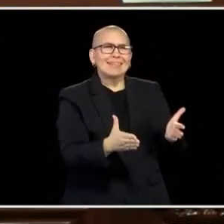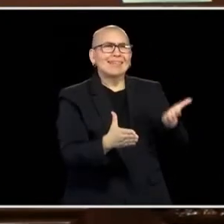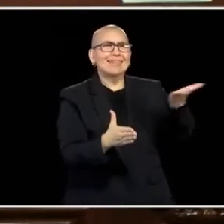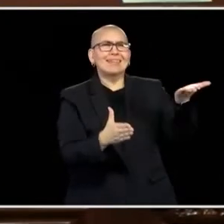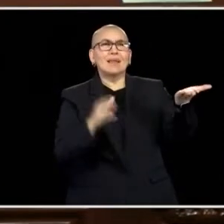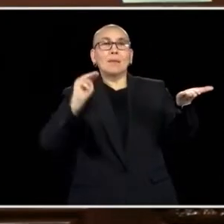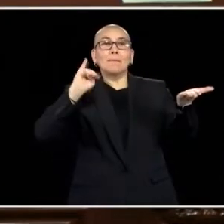BENJAMIN OF THE MILLE LACS